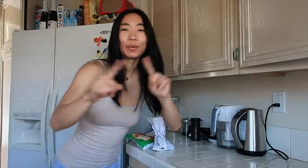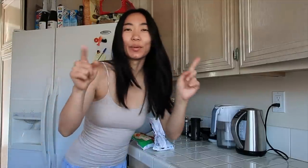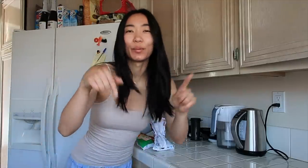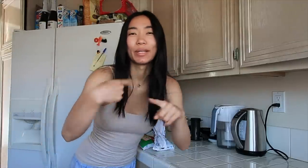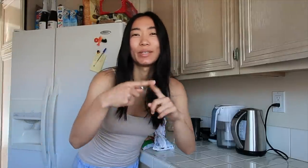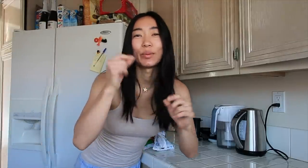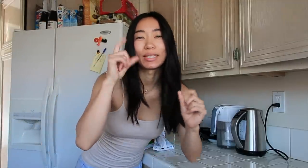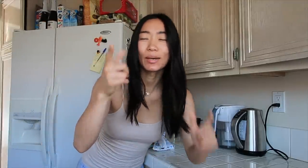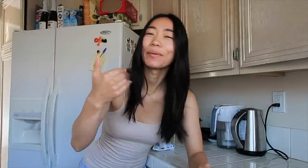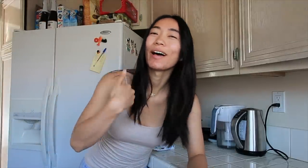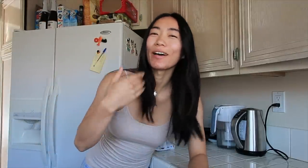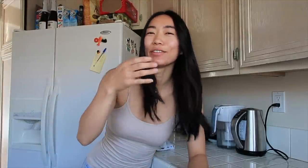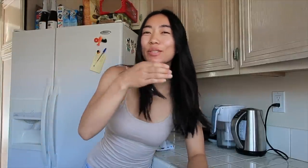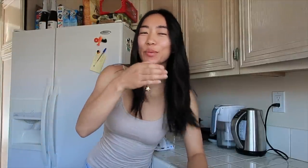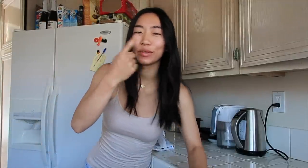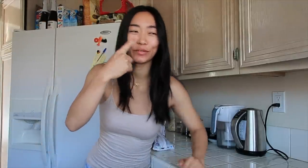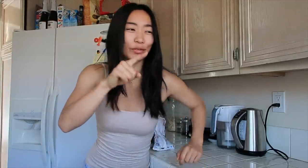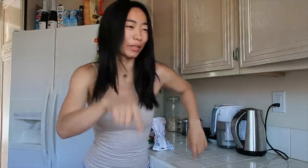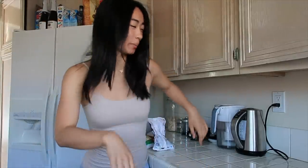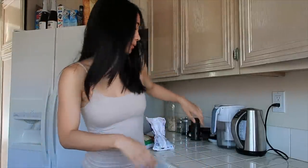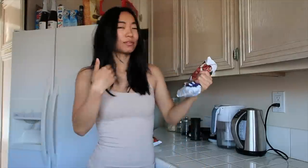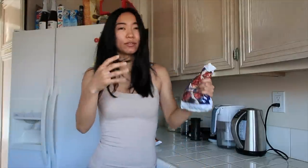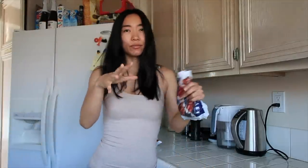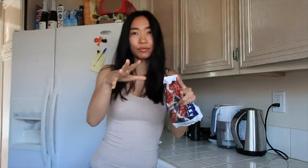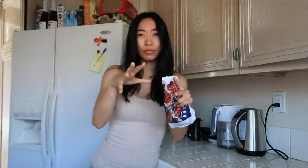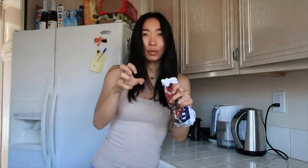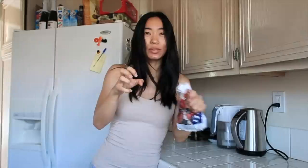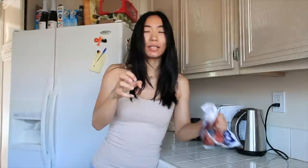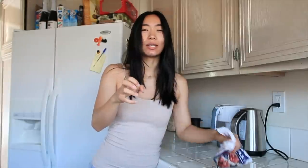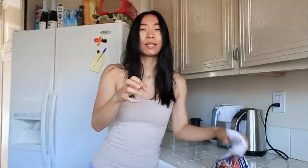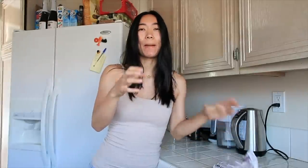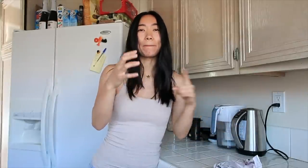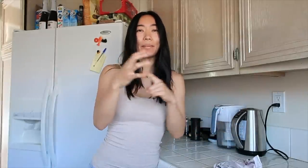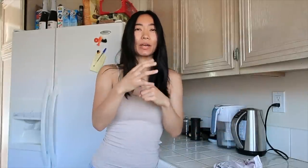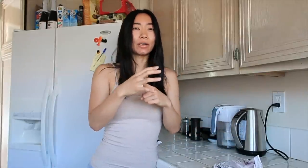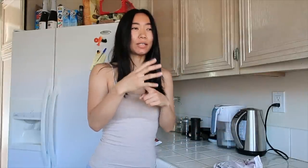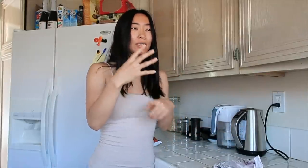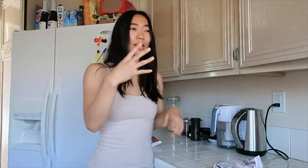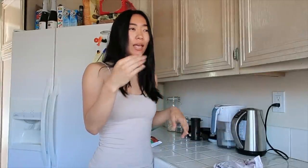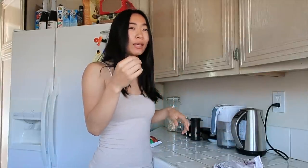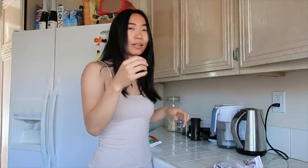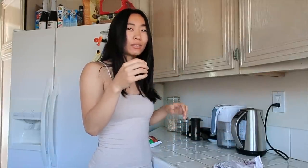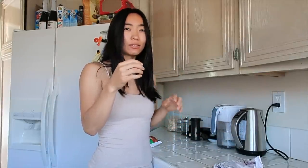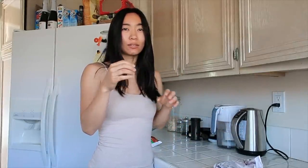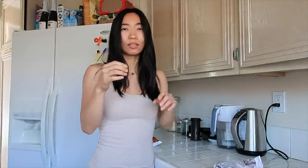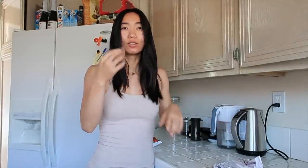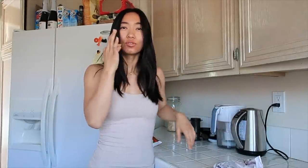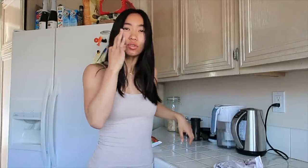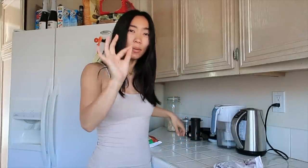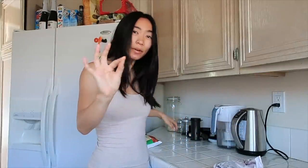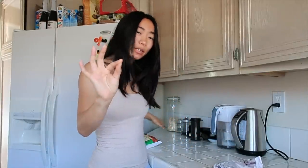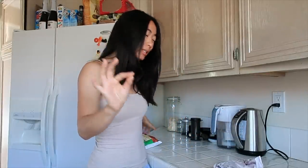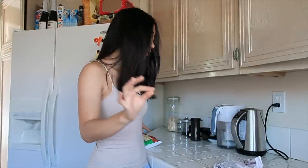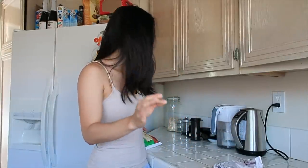But when he wakes up I'll have a smoothie for him :) I have some Frozen berries and strawberries